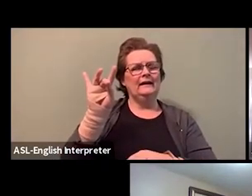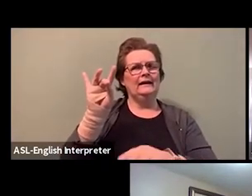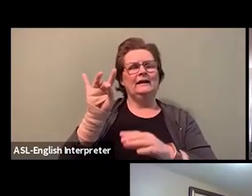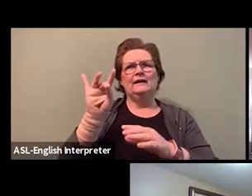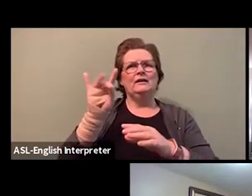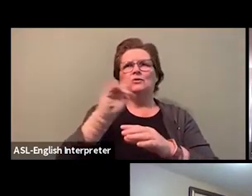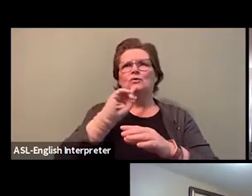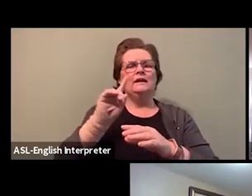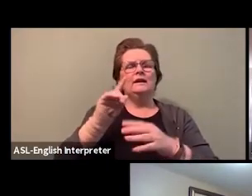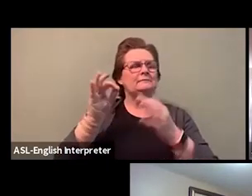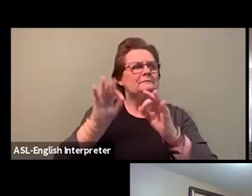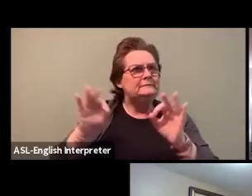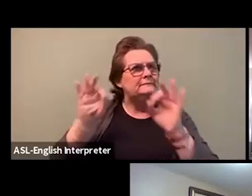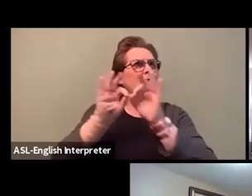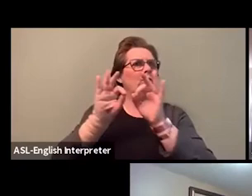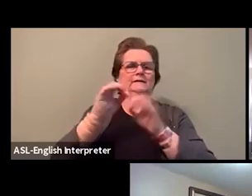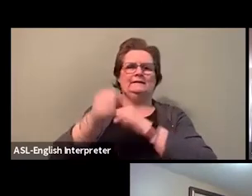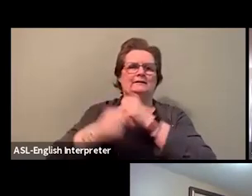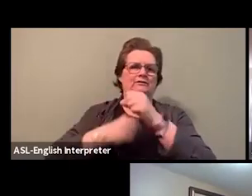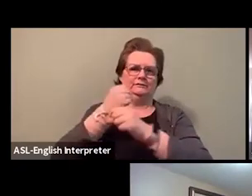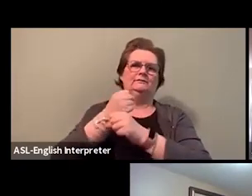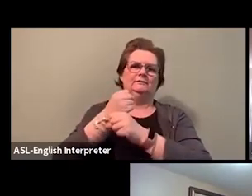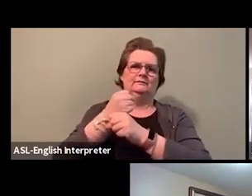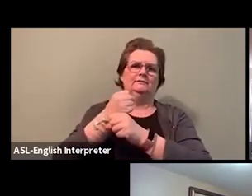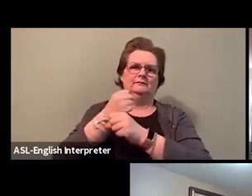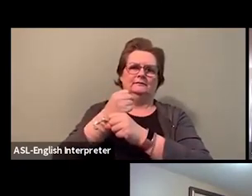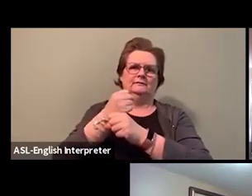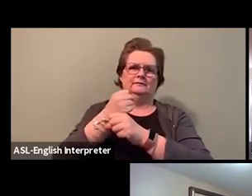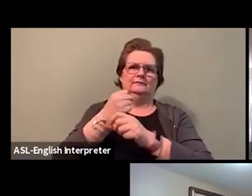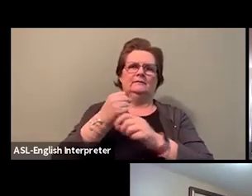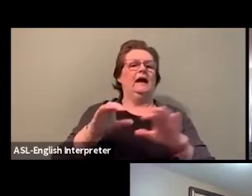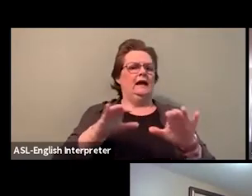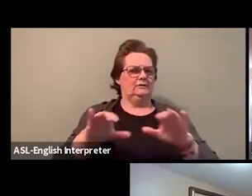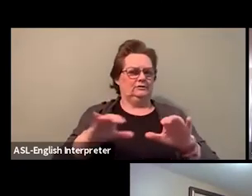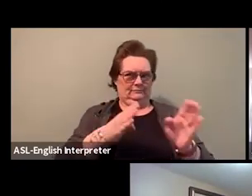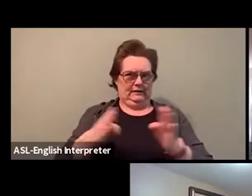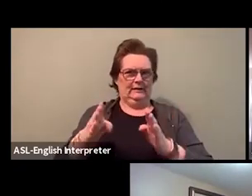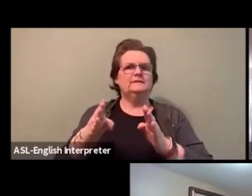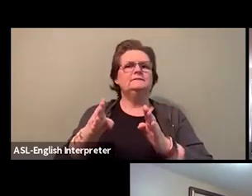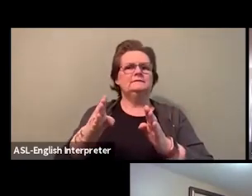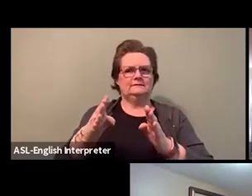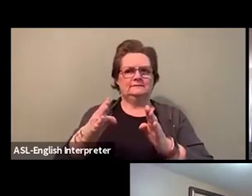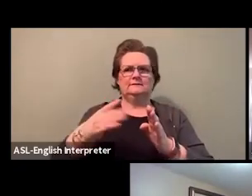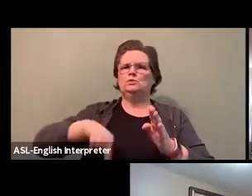to include racialized, indigenous black workers into leadership roles.